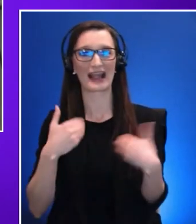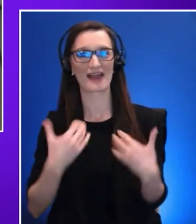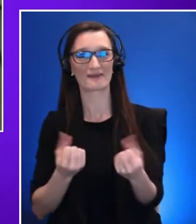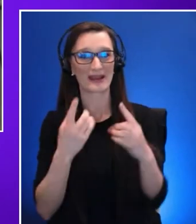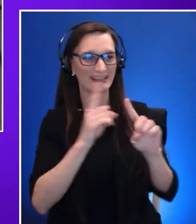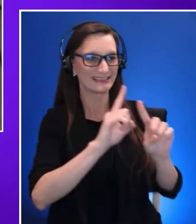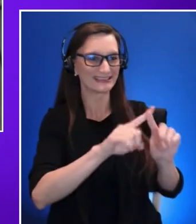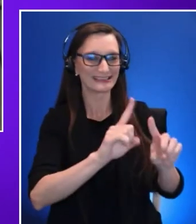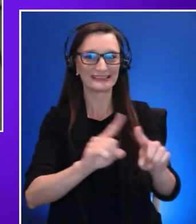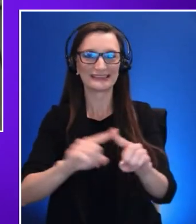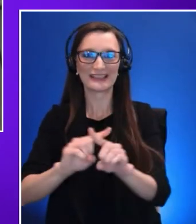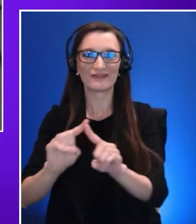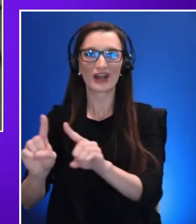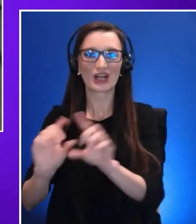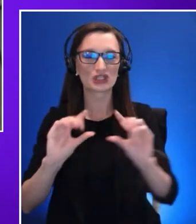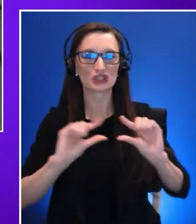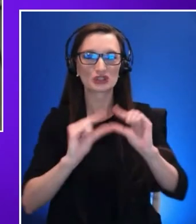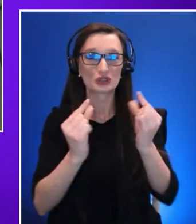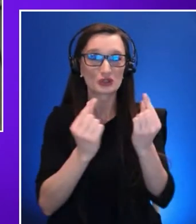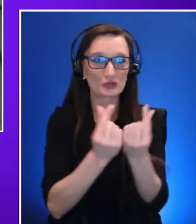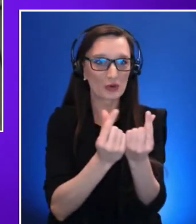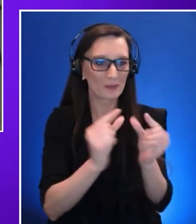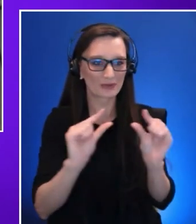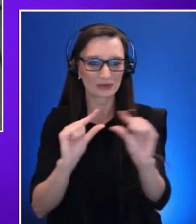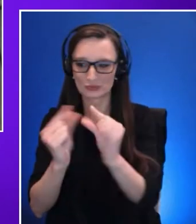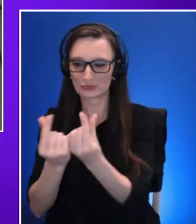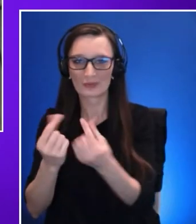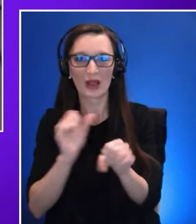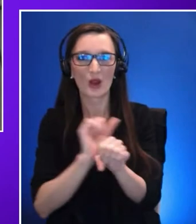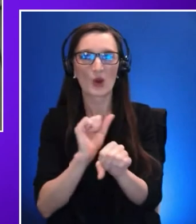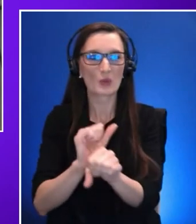and make progress towards their goals and we have quite a few interesting